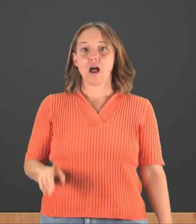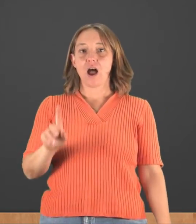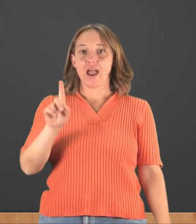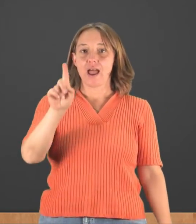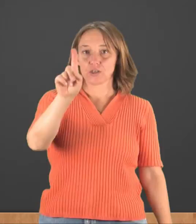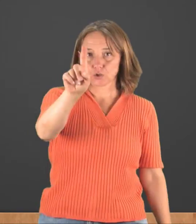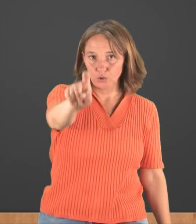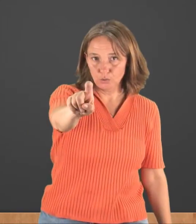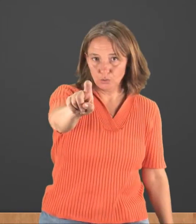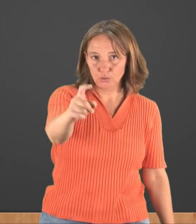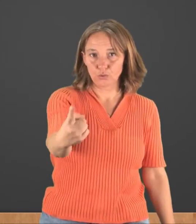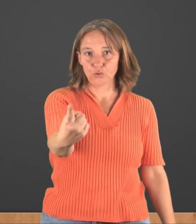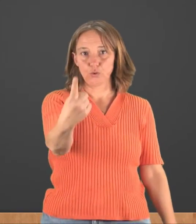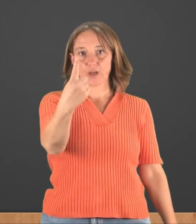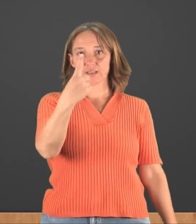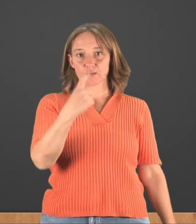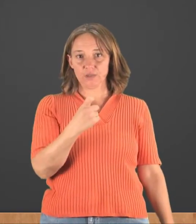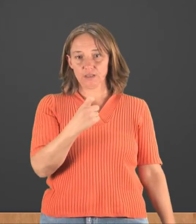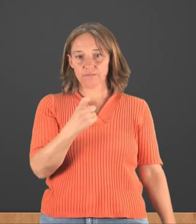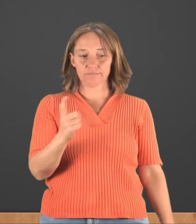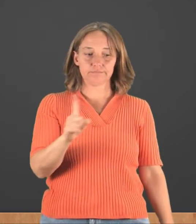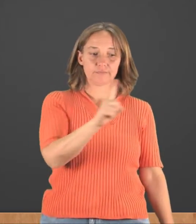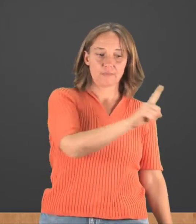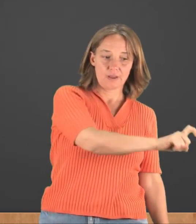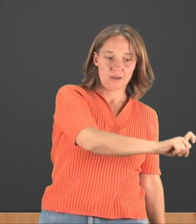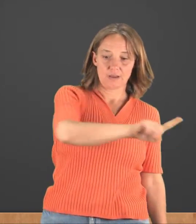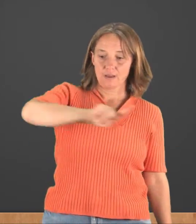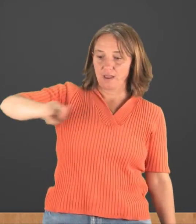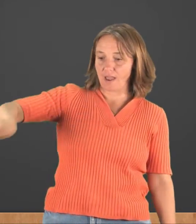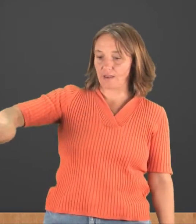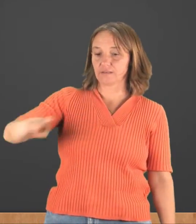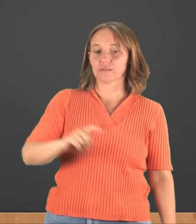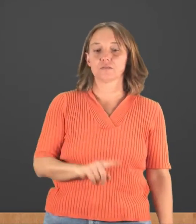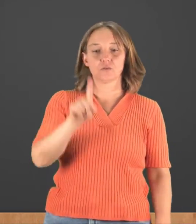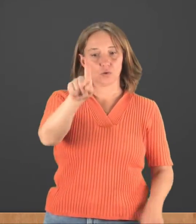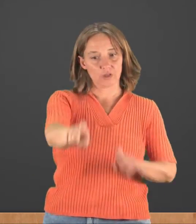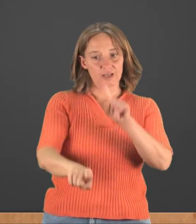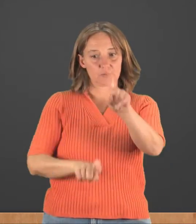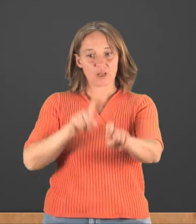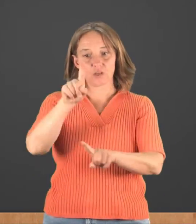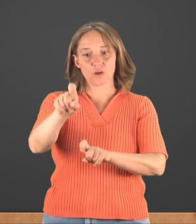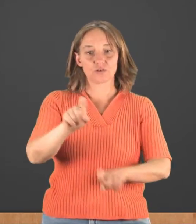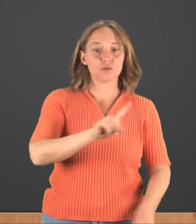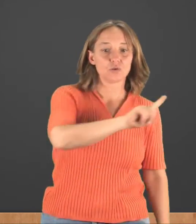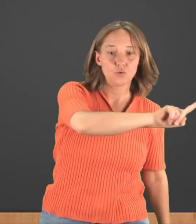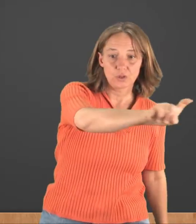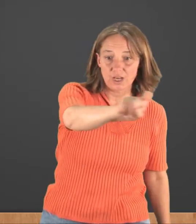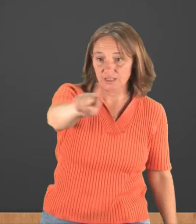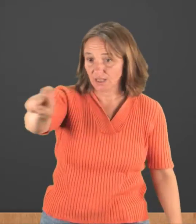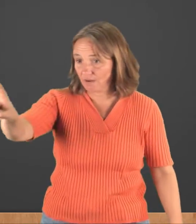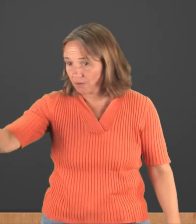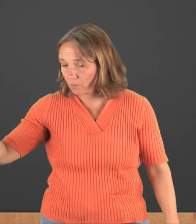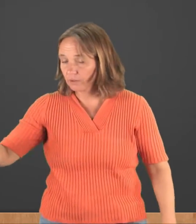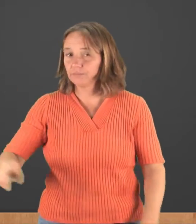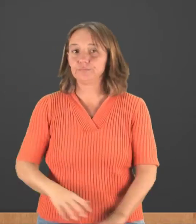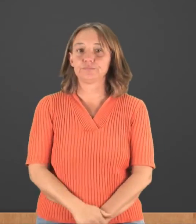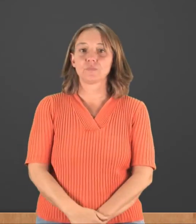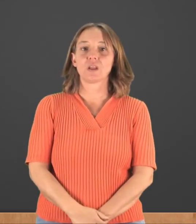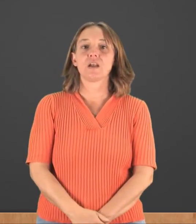I ask you. You ask me. Ask. You can ask many questions. You can ask everyone.